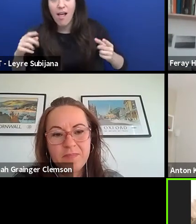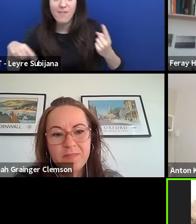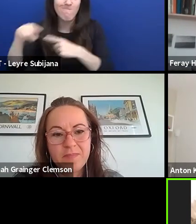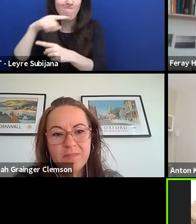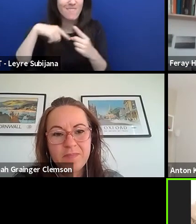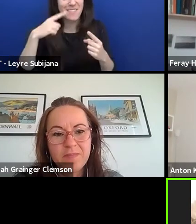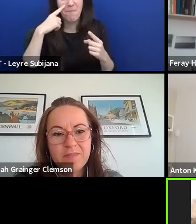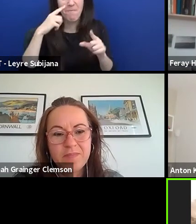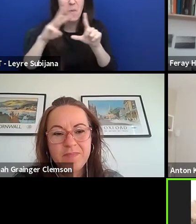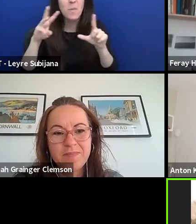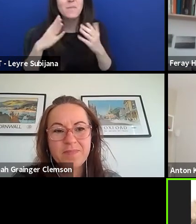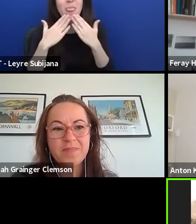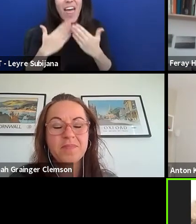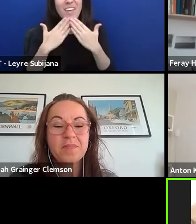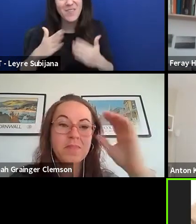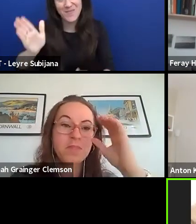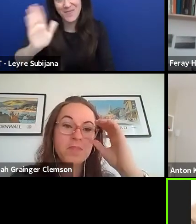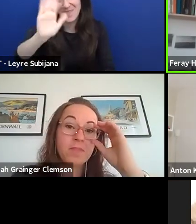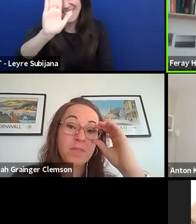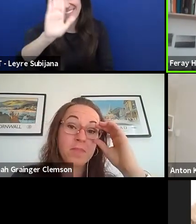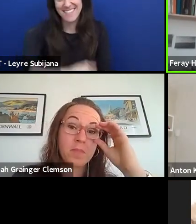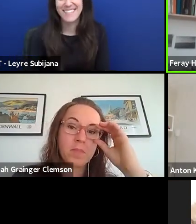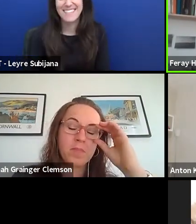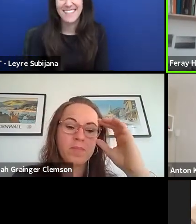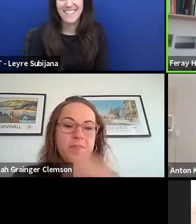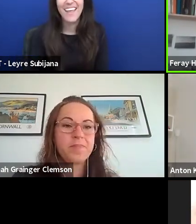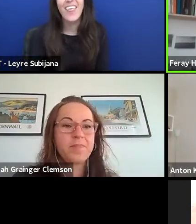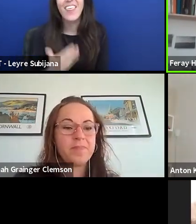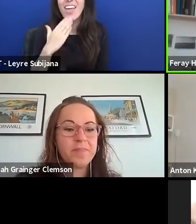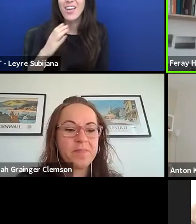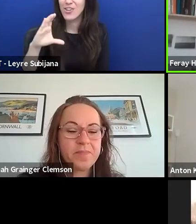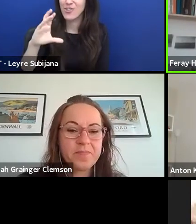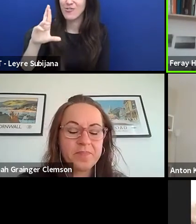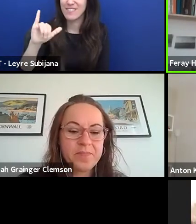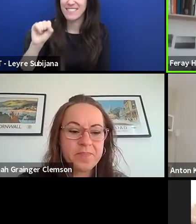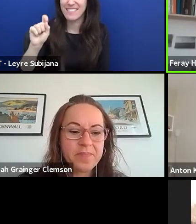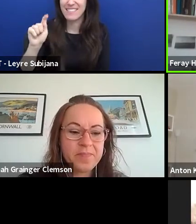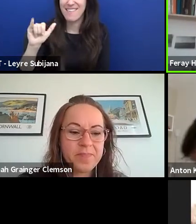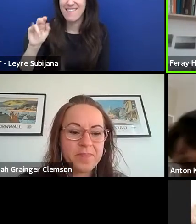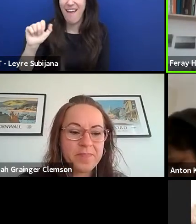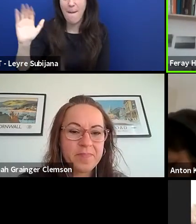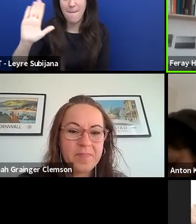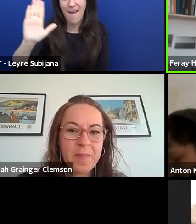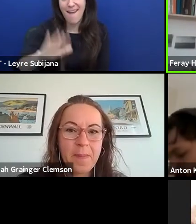Thank you. Thank you, Cristina. Bye. Bye. Bye. Thanks a lot.